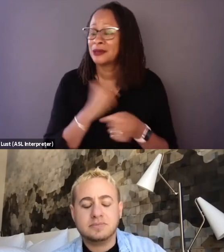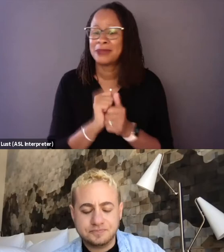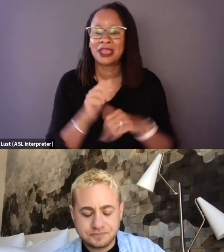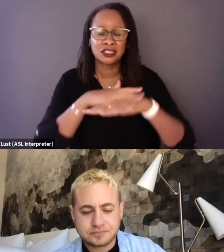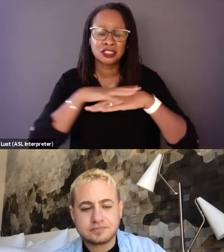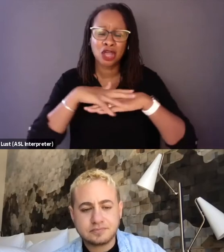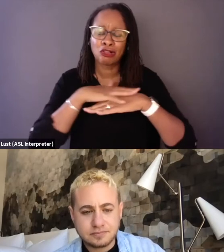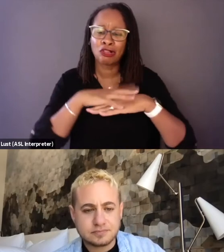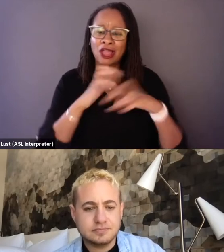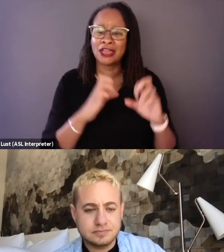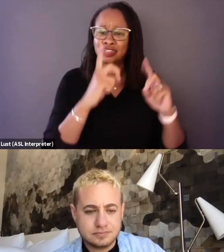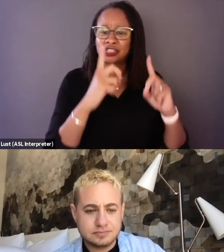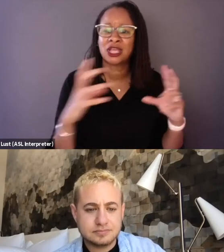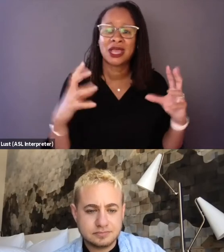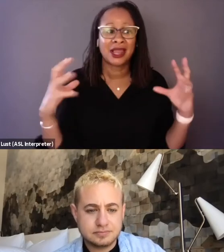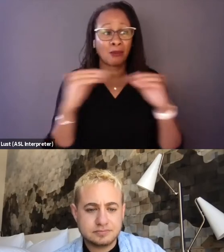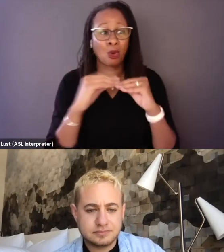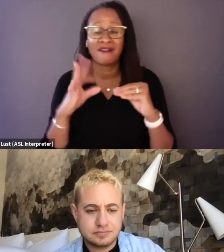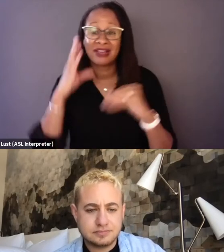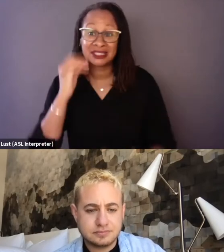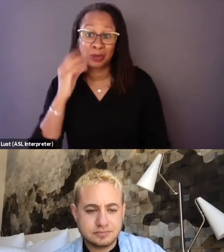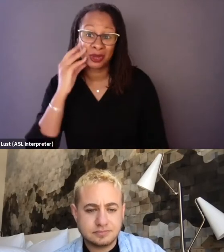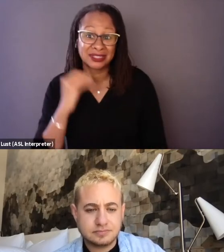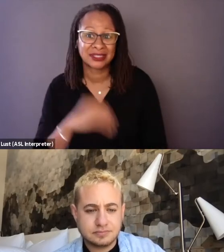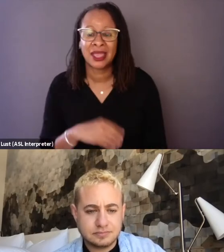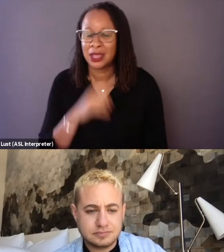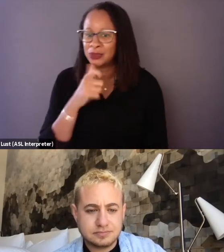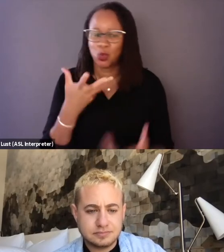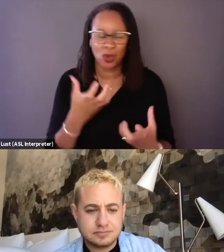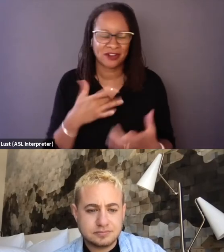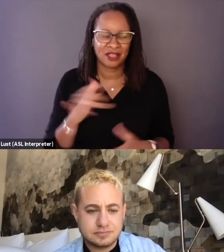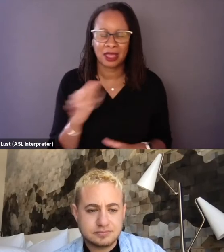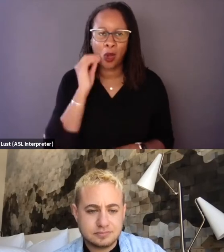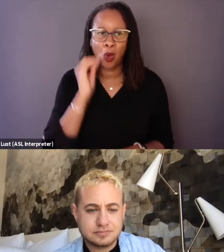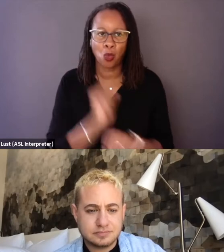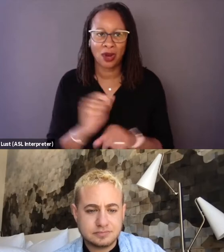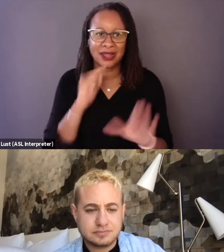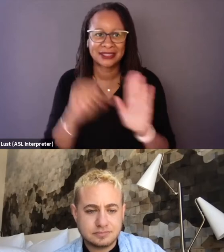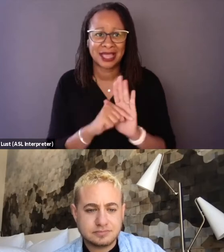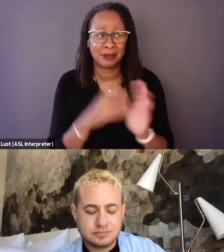and much more of a experience, right? We didn't want it to feel like a homework assignment. We don't want it to be like a burden to,